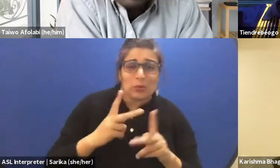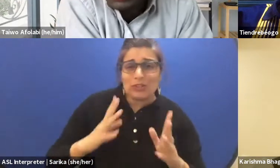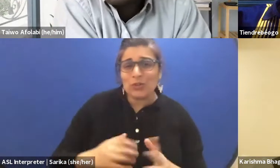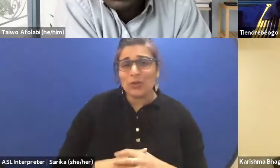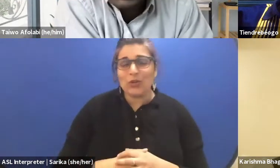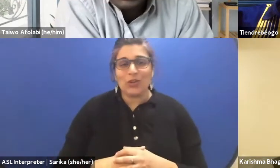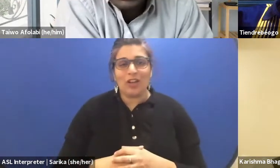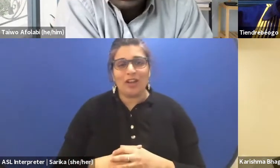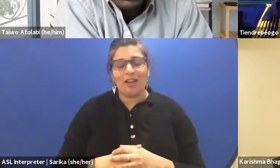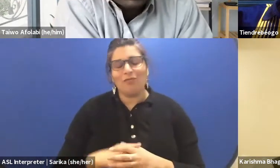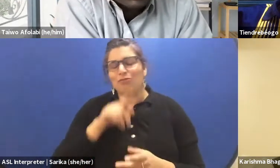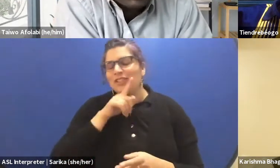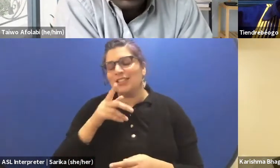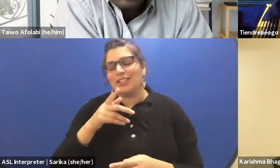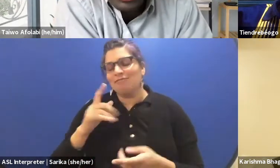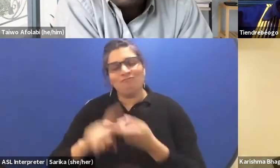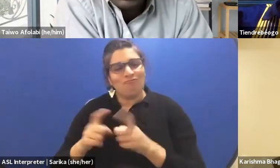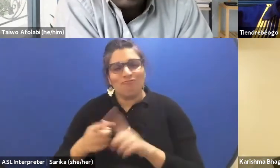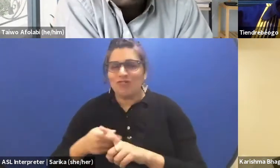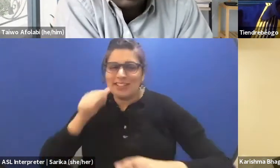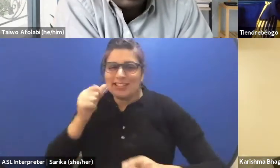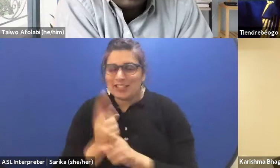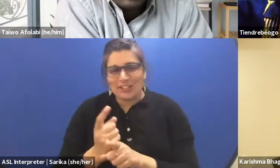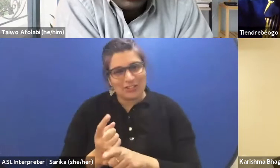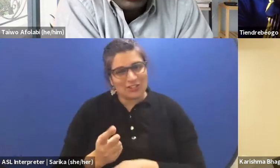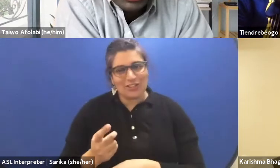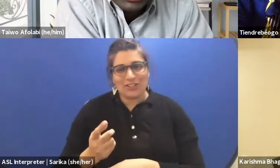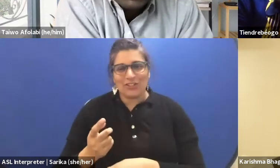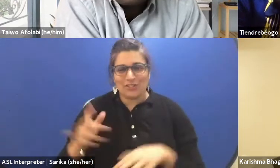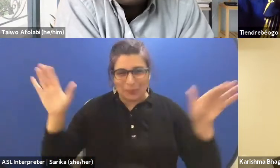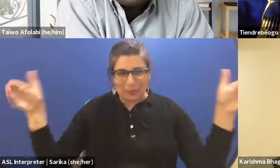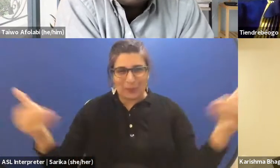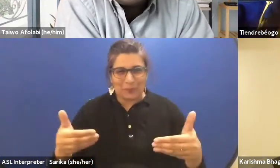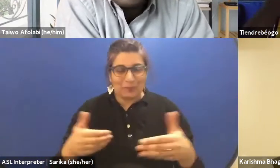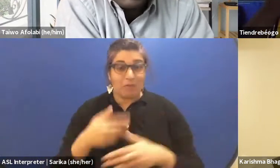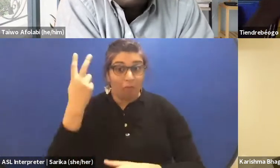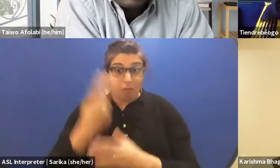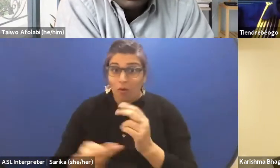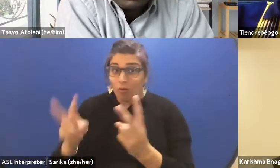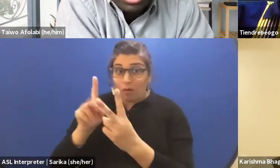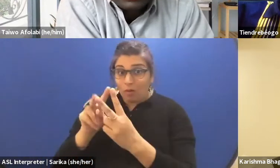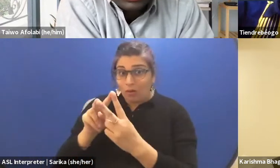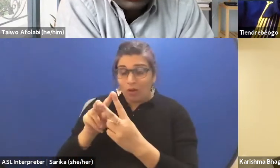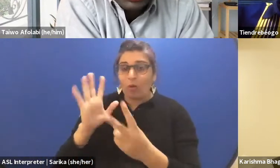and really a friend, and a sister. So, it's good to have Karishma with us today. And both of them are gonna talk about themselves